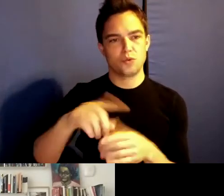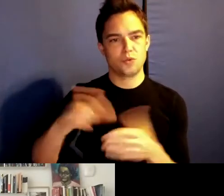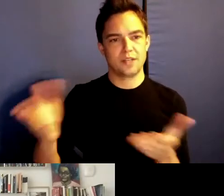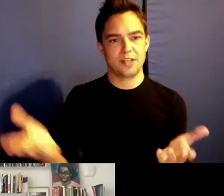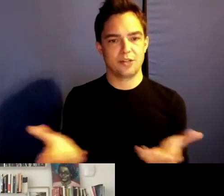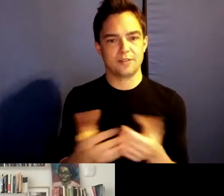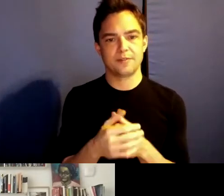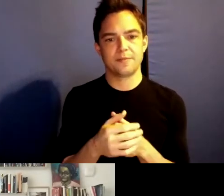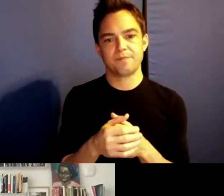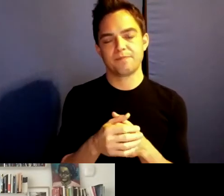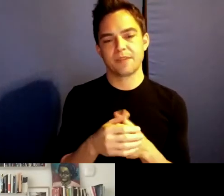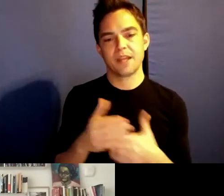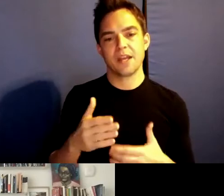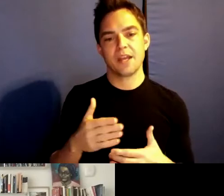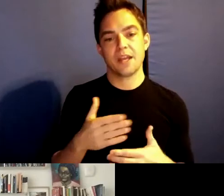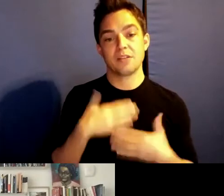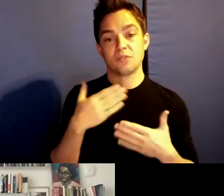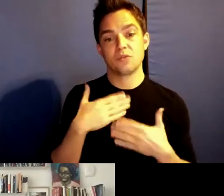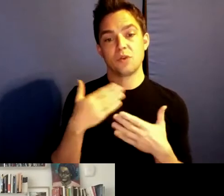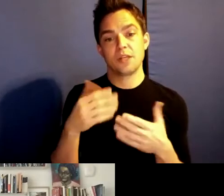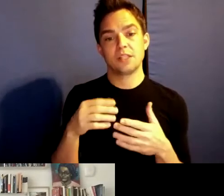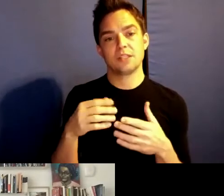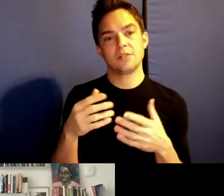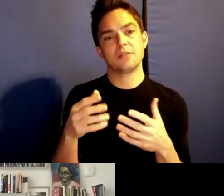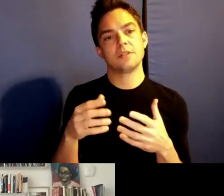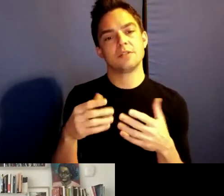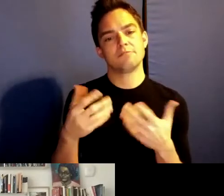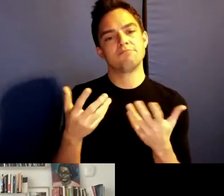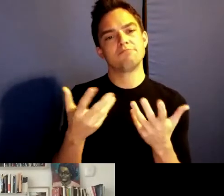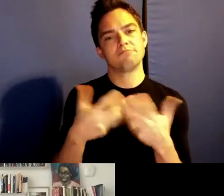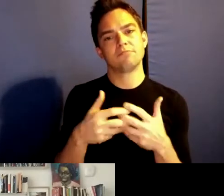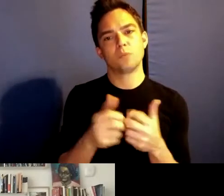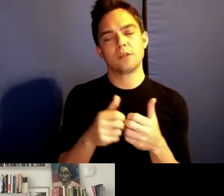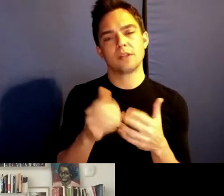Julietta, alongside The Breaks and some of the